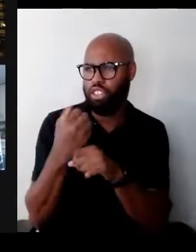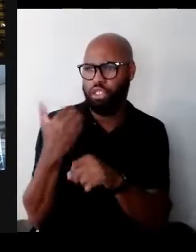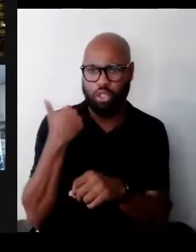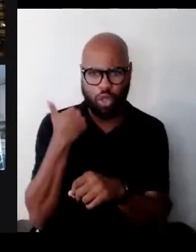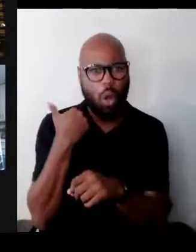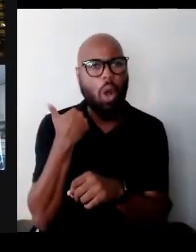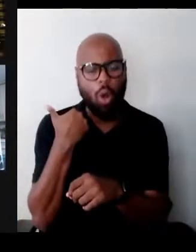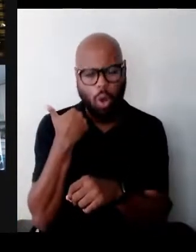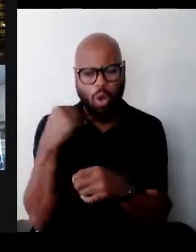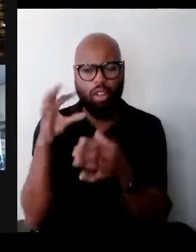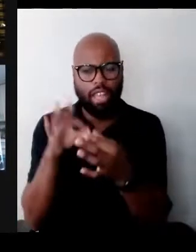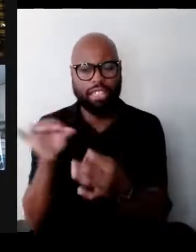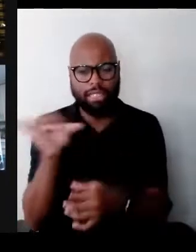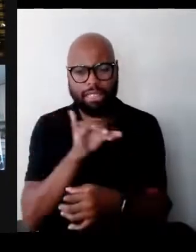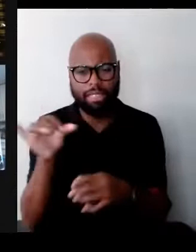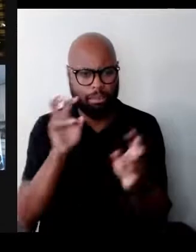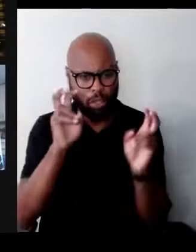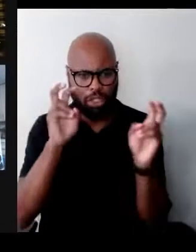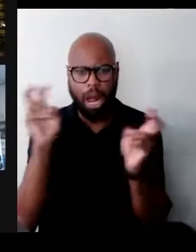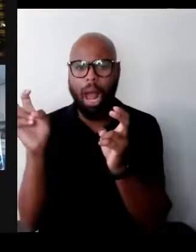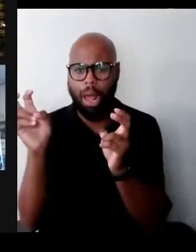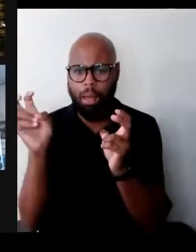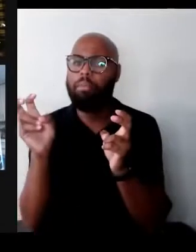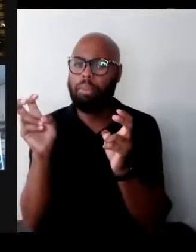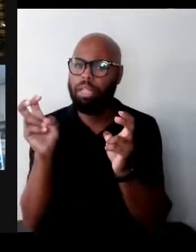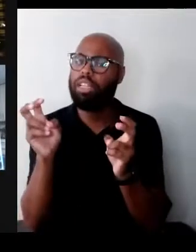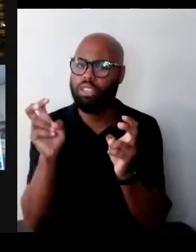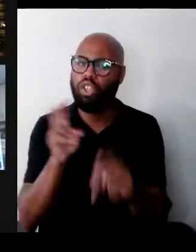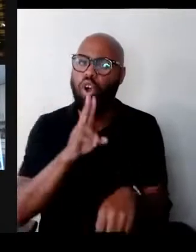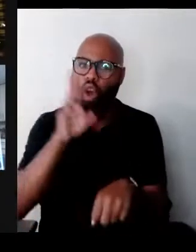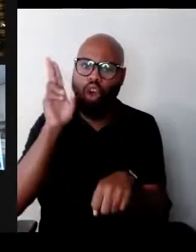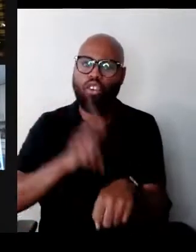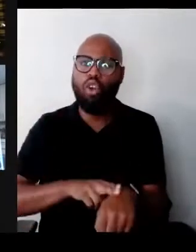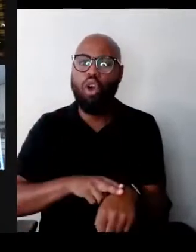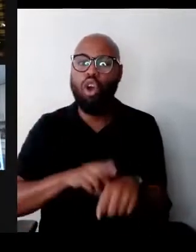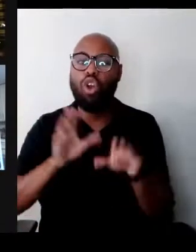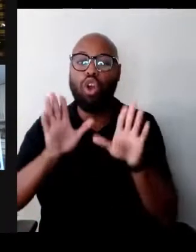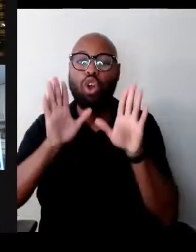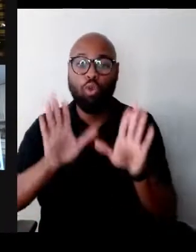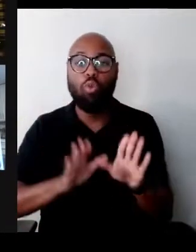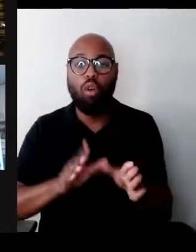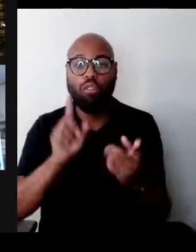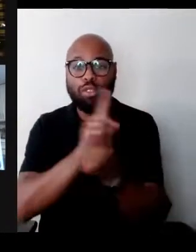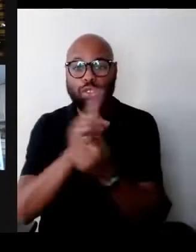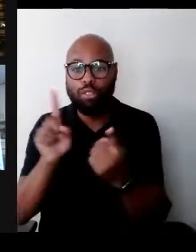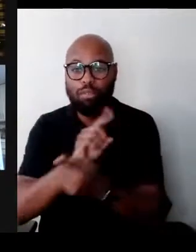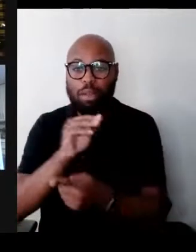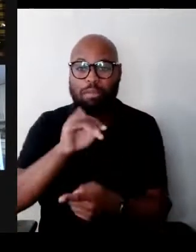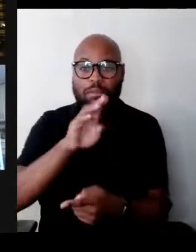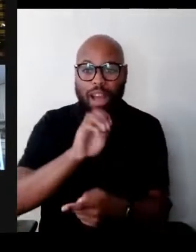So it is of course wonderful to meet Mike, Shai, it's always great to see you